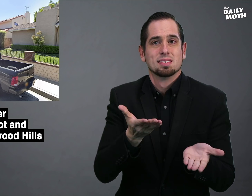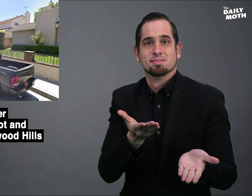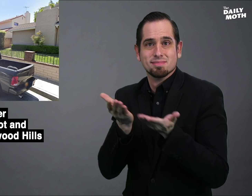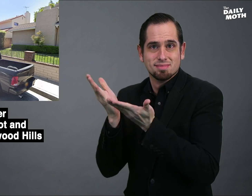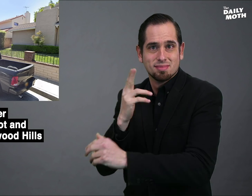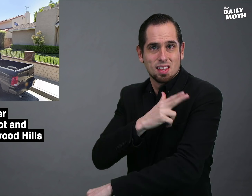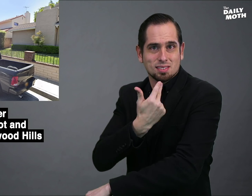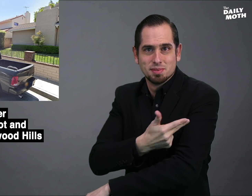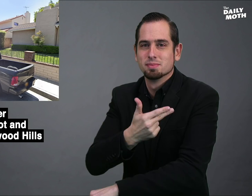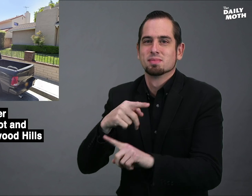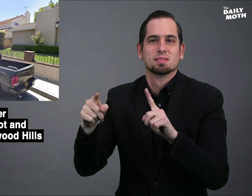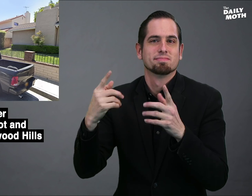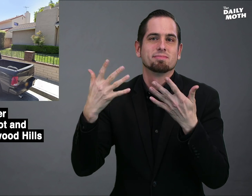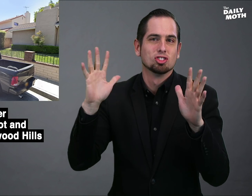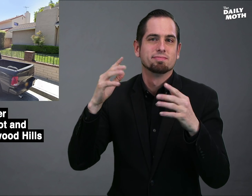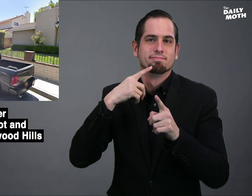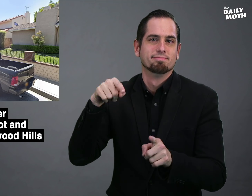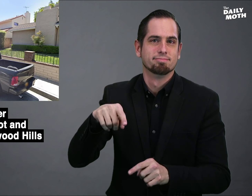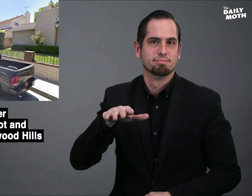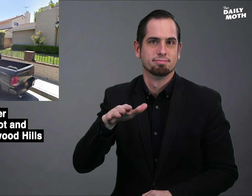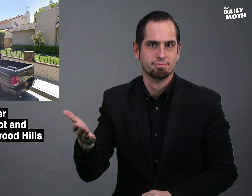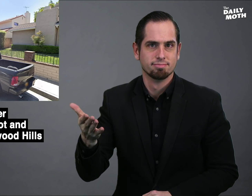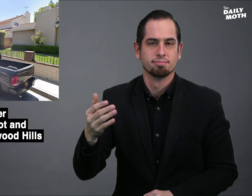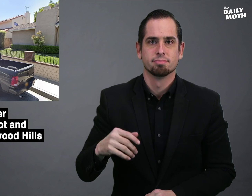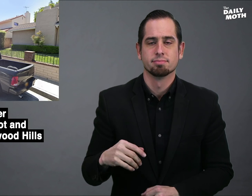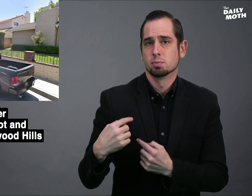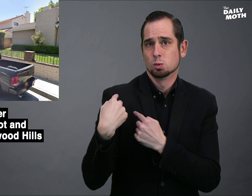He was brought to a hospital but was pronounced dead.